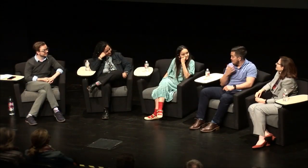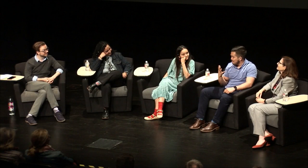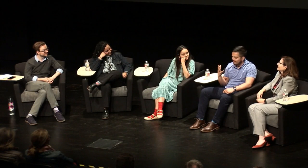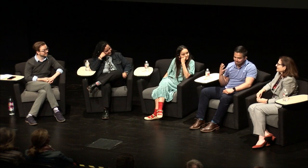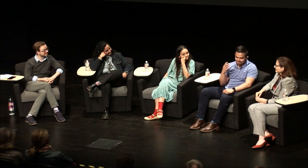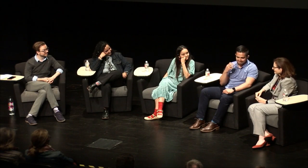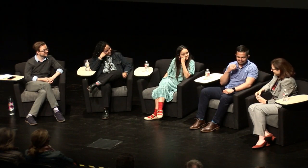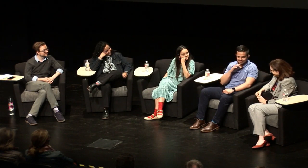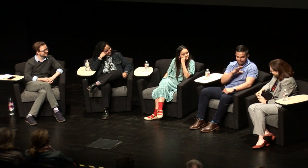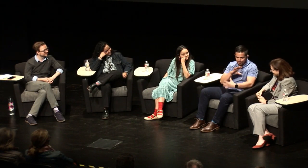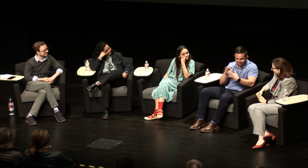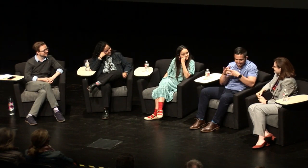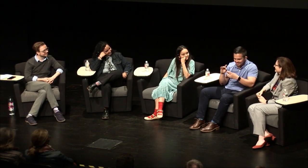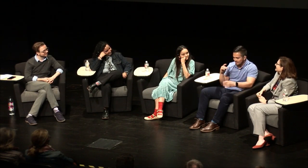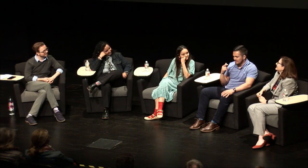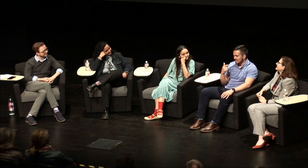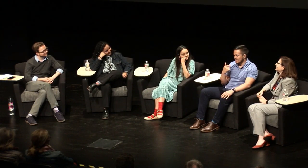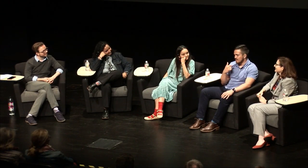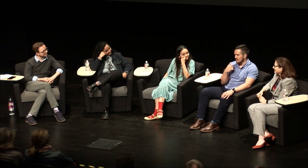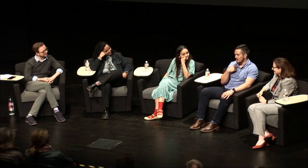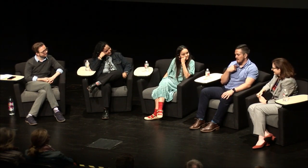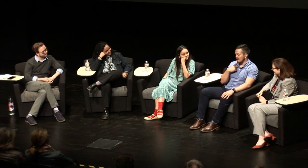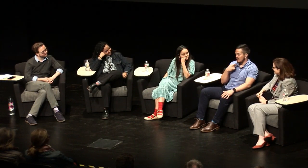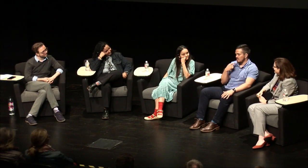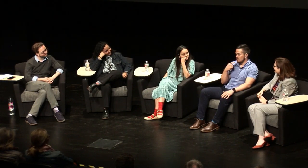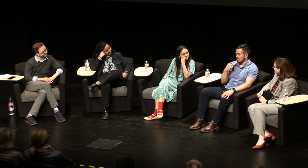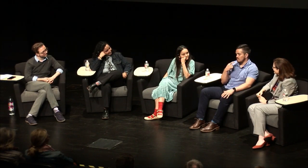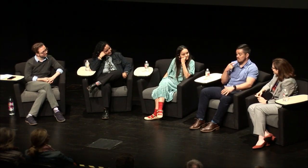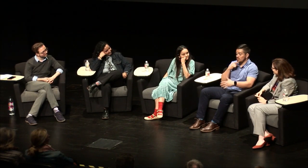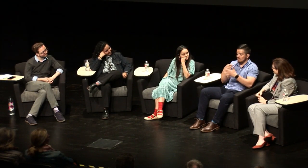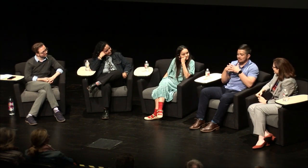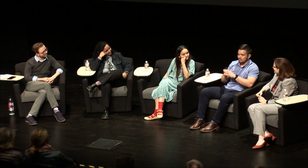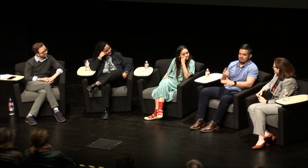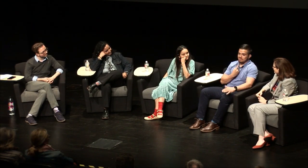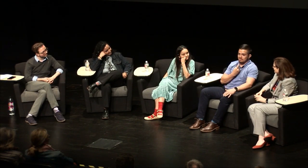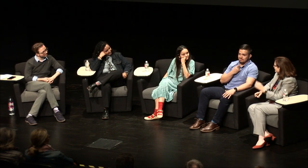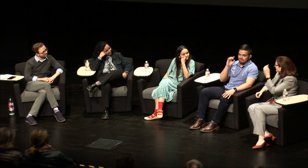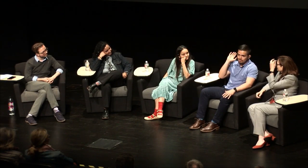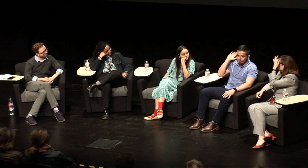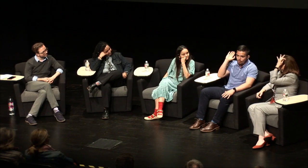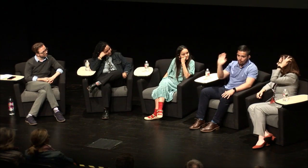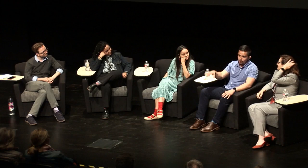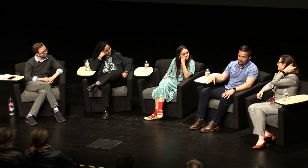relate to your poem absolutely and to your story I uh I was mainstreamed